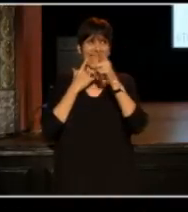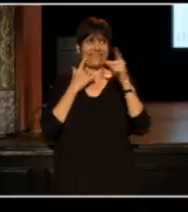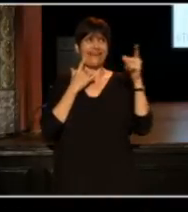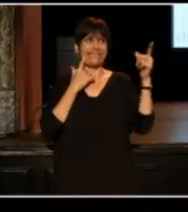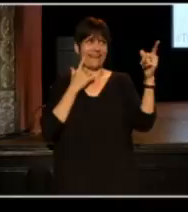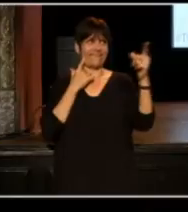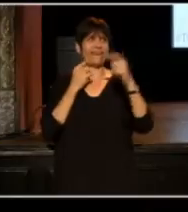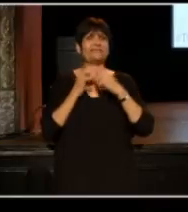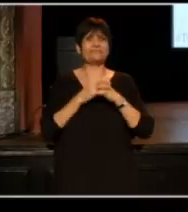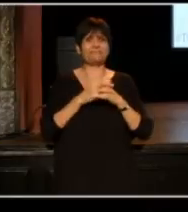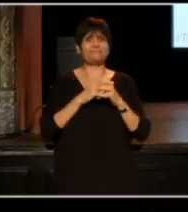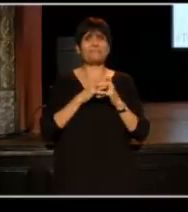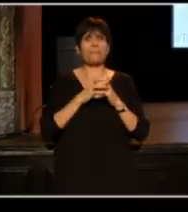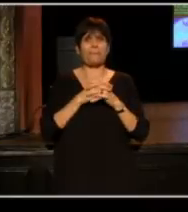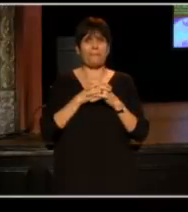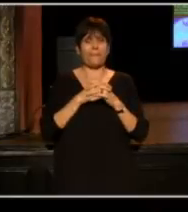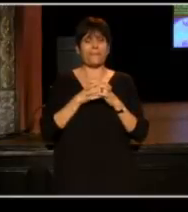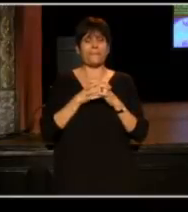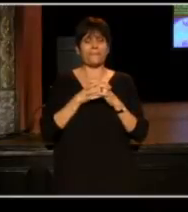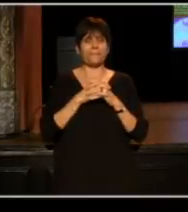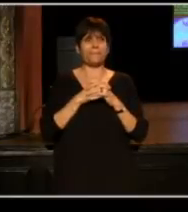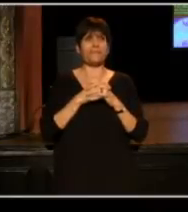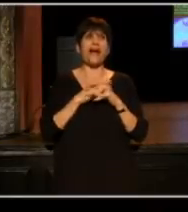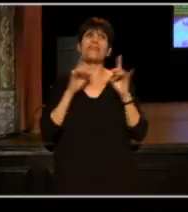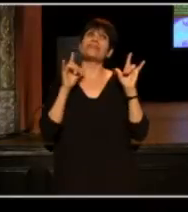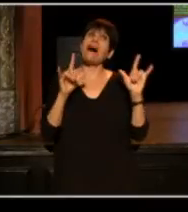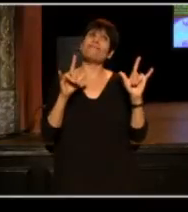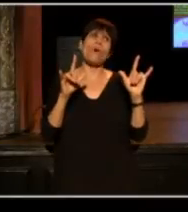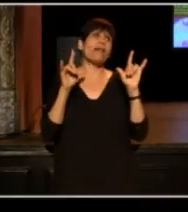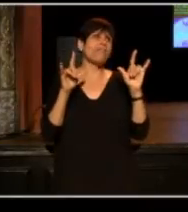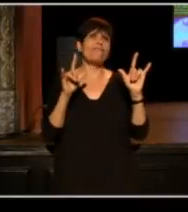I love you all. I love you all so much.